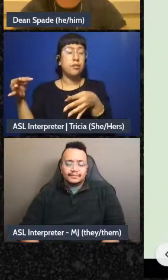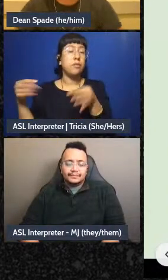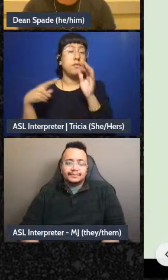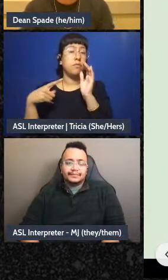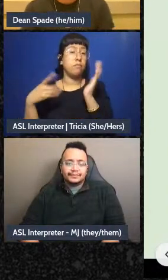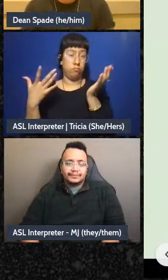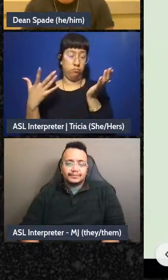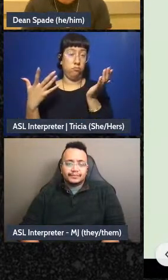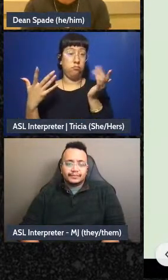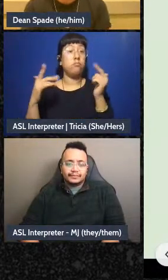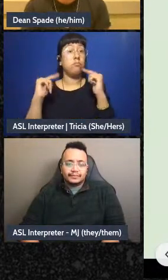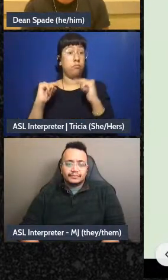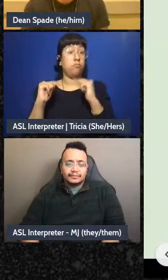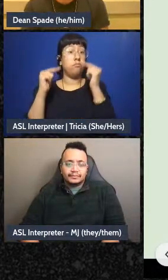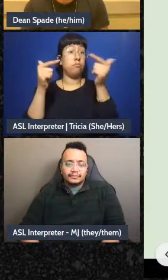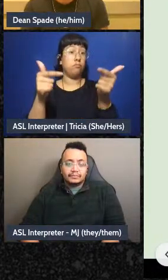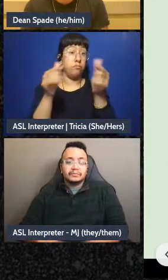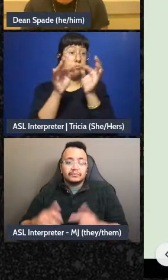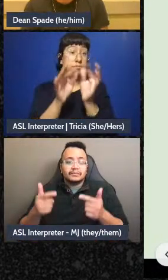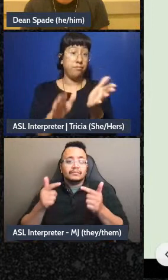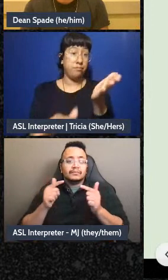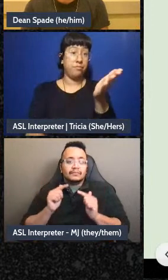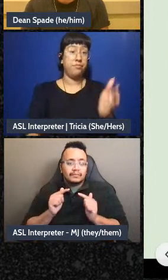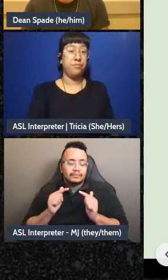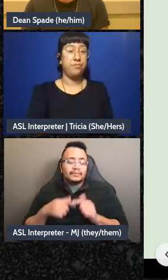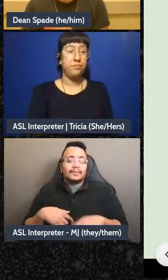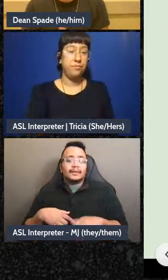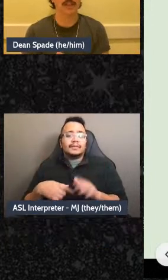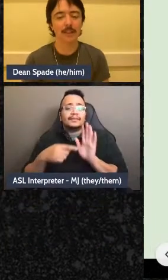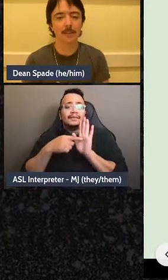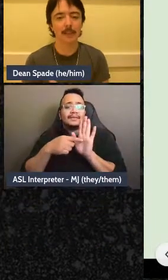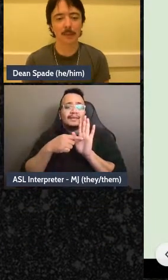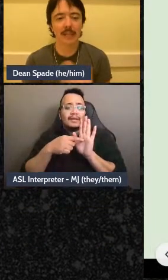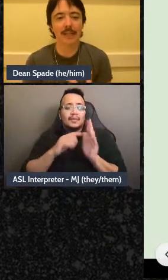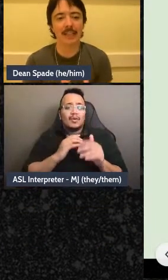to make deci-you know needs to decide when to take a public position on something, like, we get an